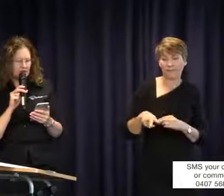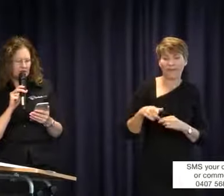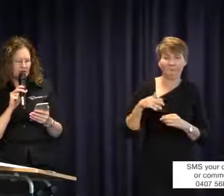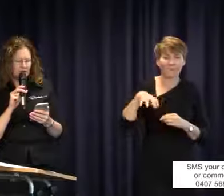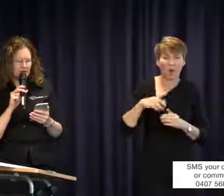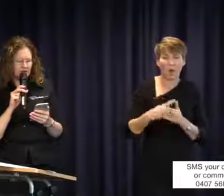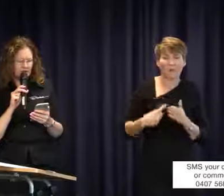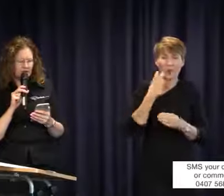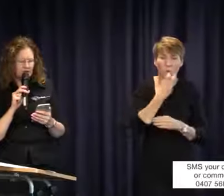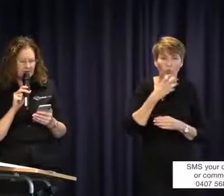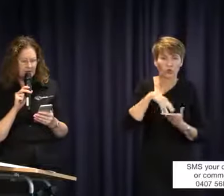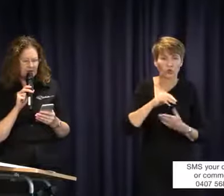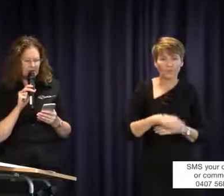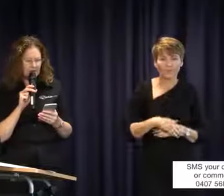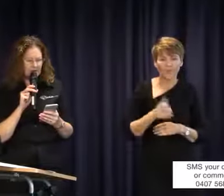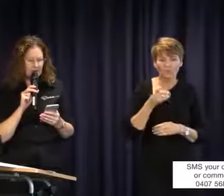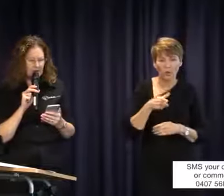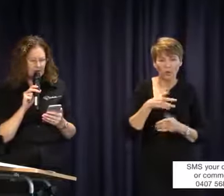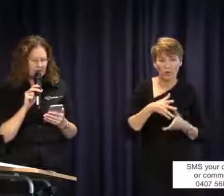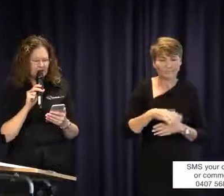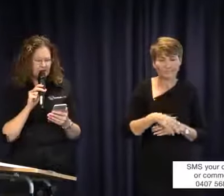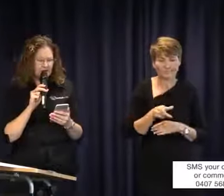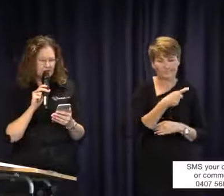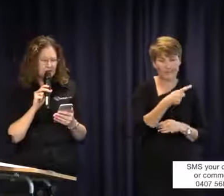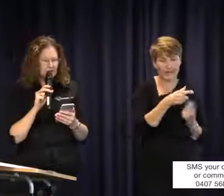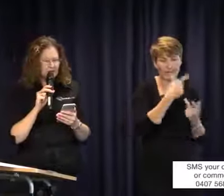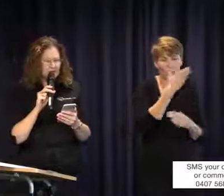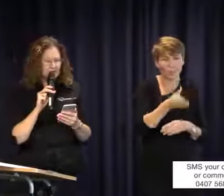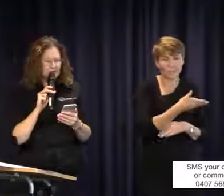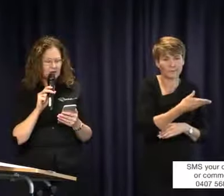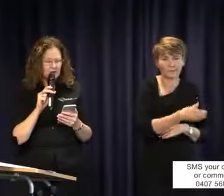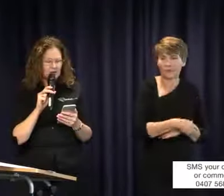need to go elsewhere. There should be a right for any child to be able to go to a school